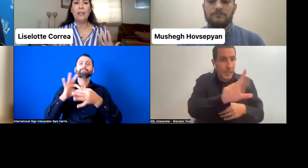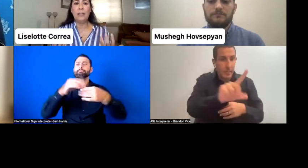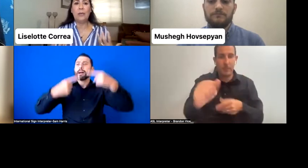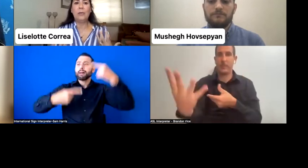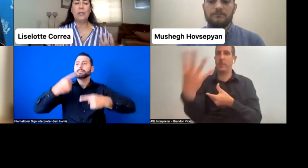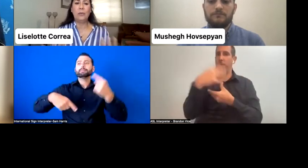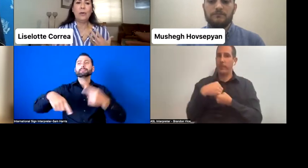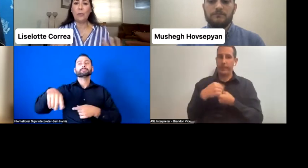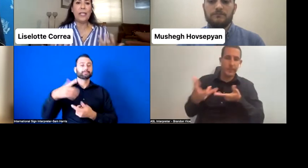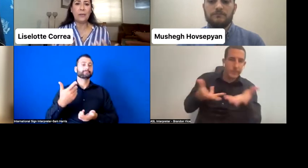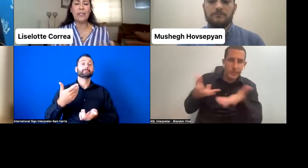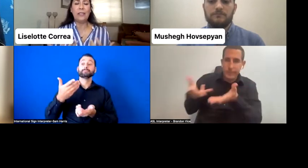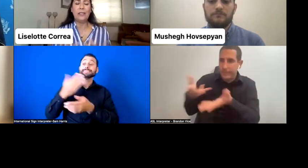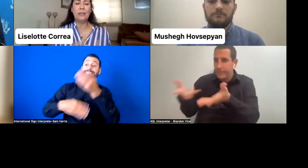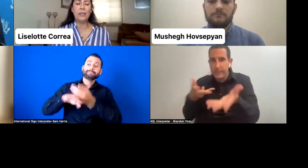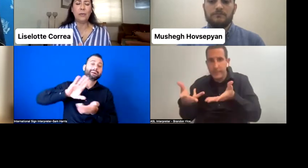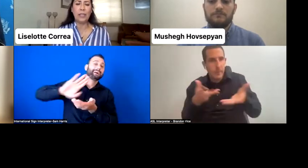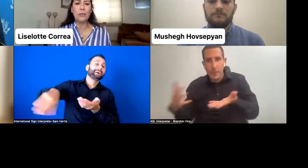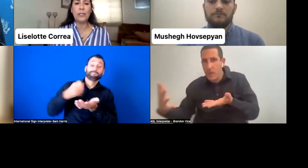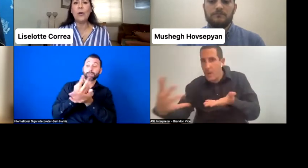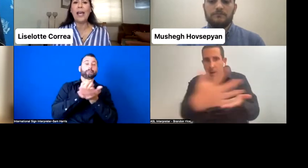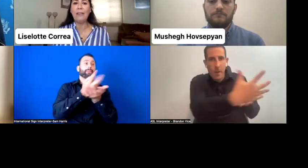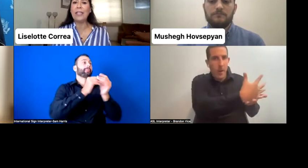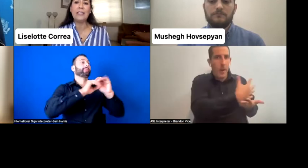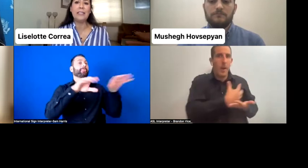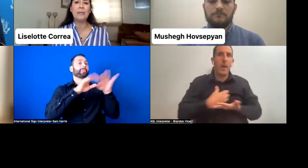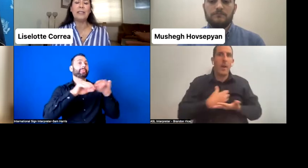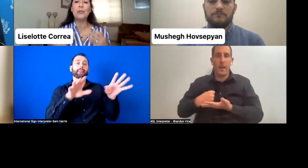that we-- when we don't have any disabilities,